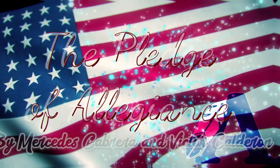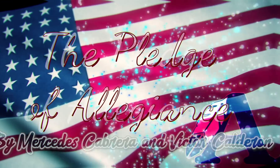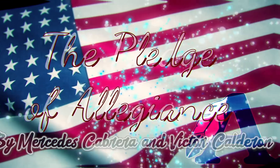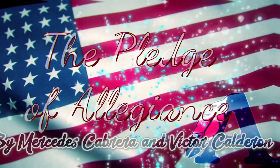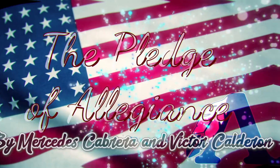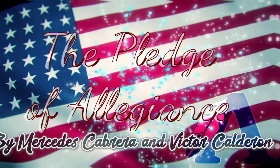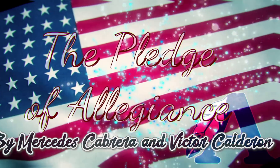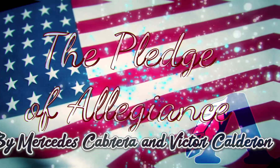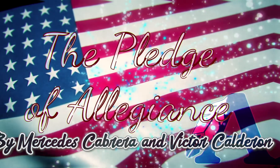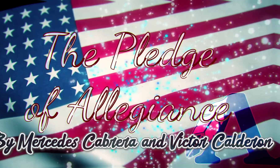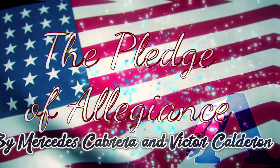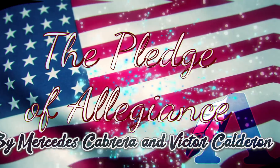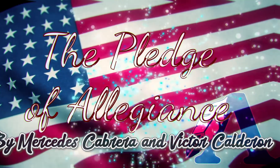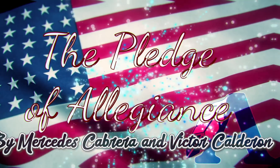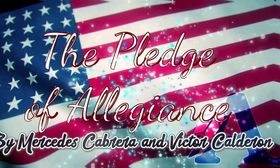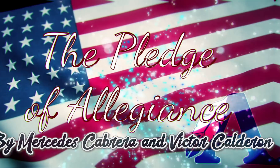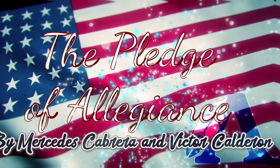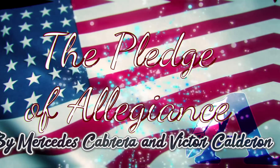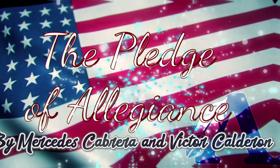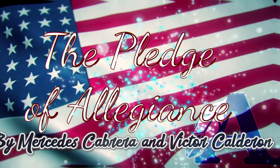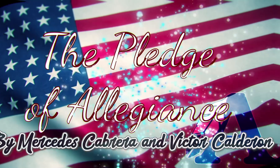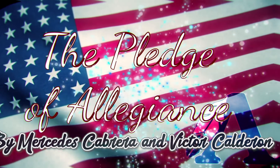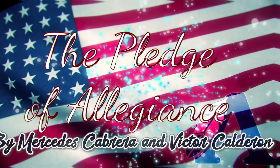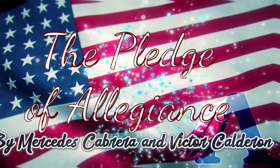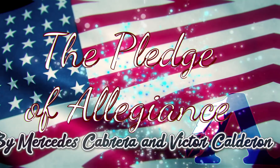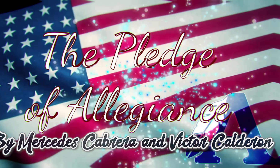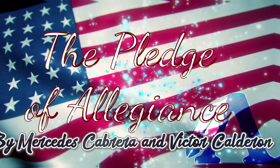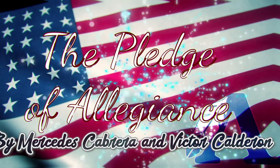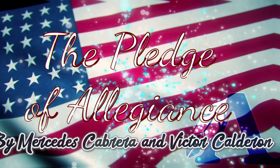THE PLEDGE OF ALLEGIANCE BY MERCEDES CABRERA AND VICTOR CALDERONE